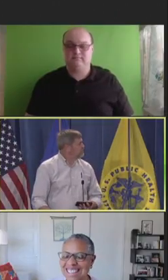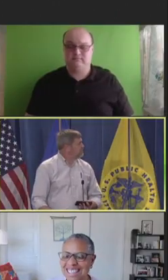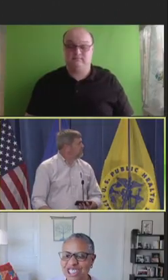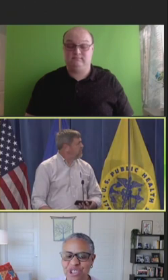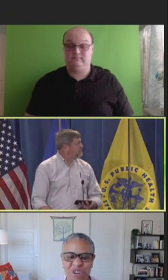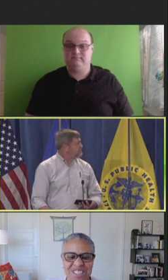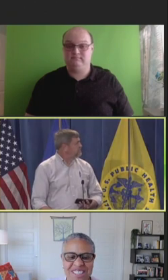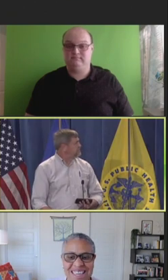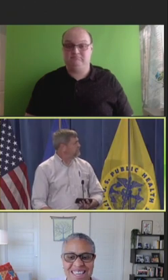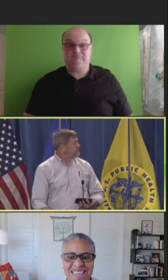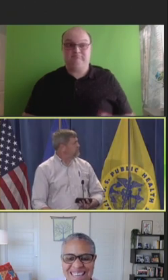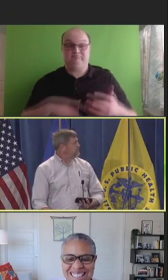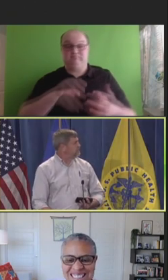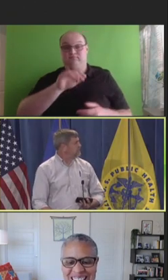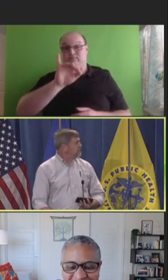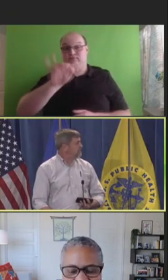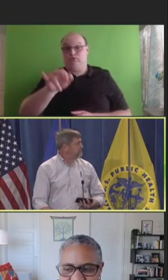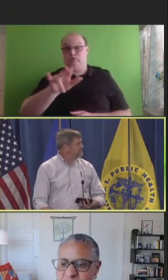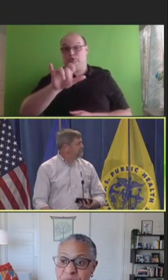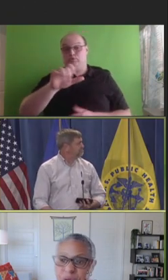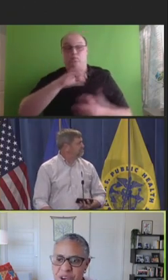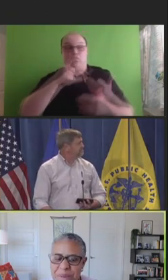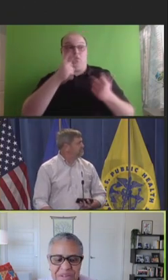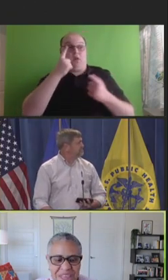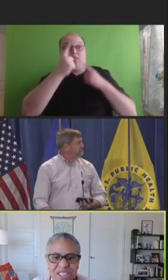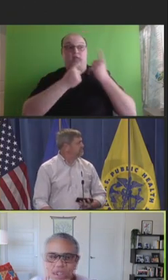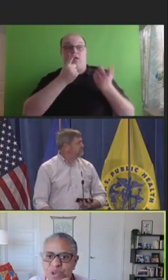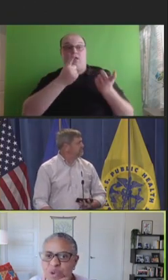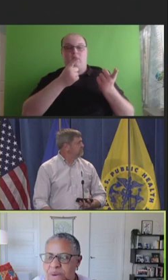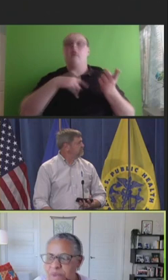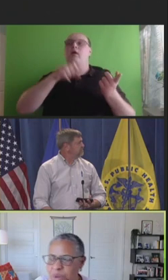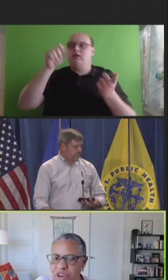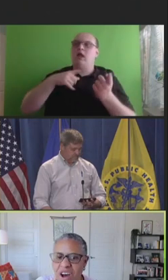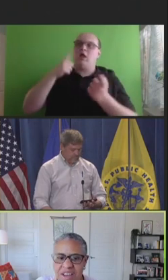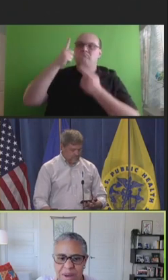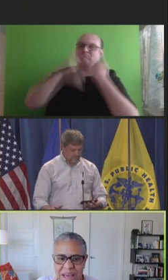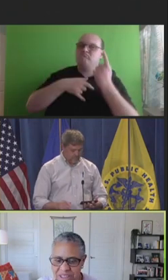Jewel Mullen: Yes, we wonder about that too. We talked about it.